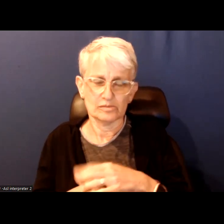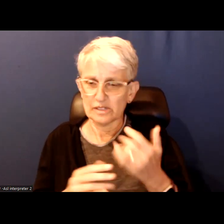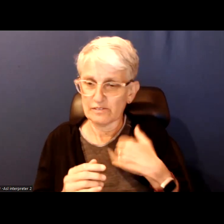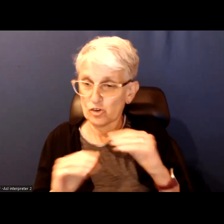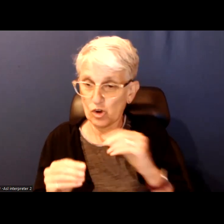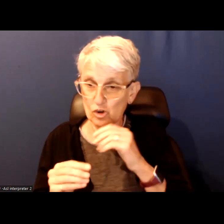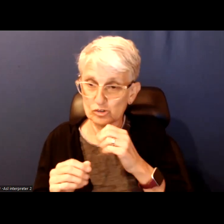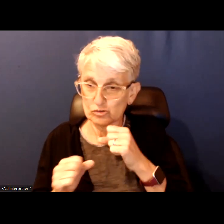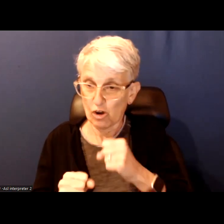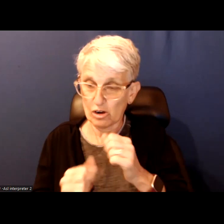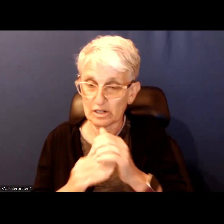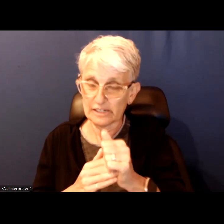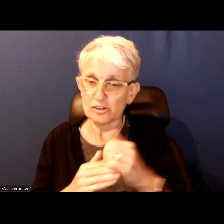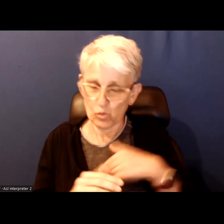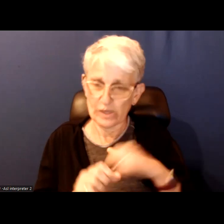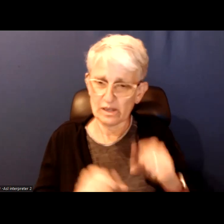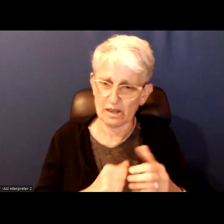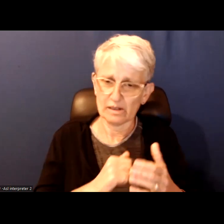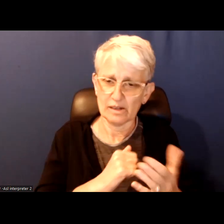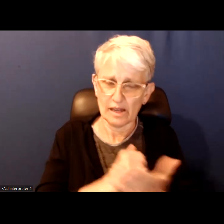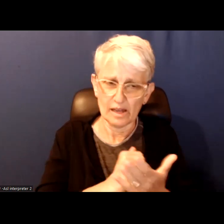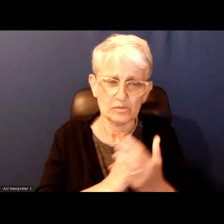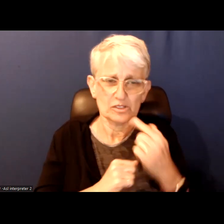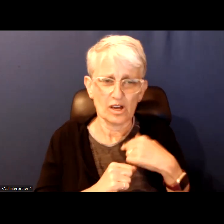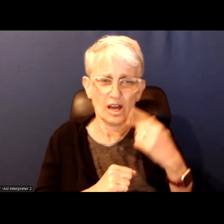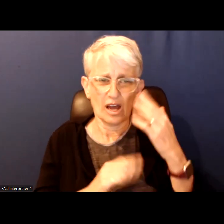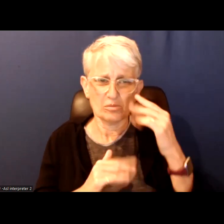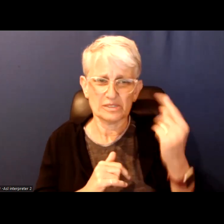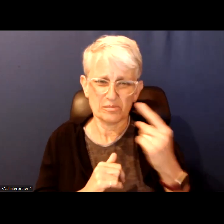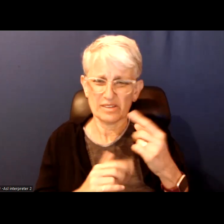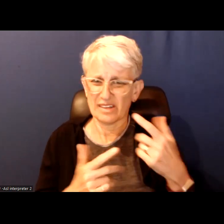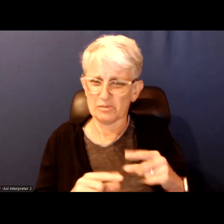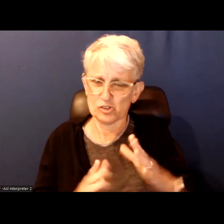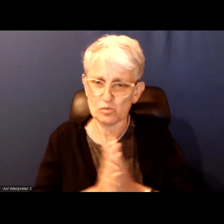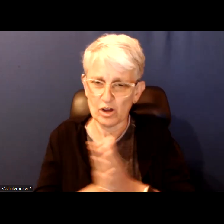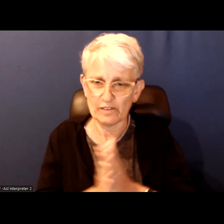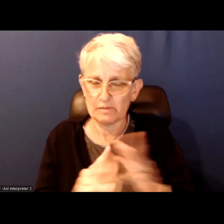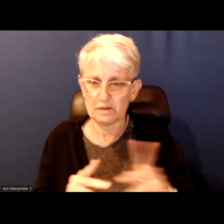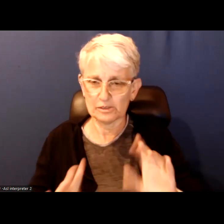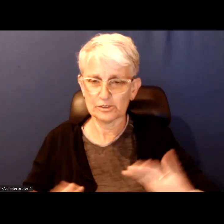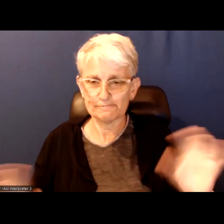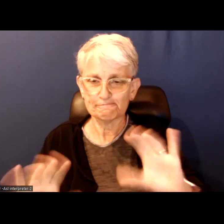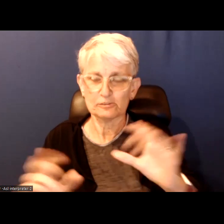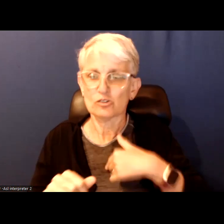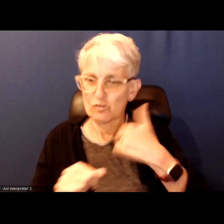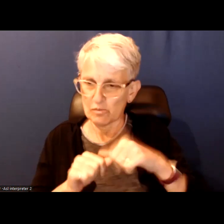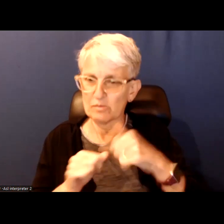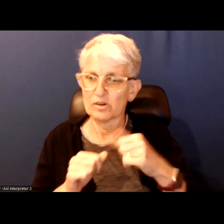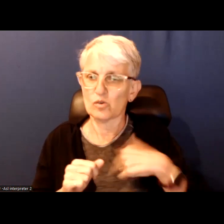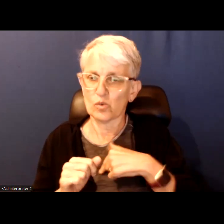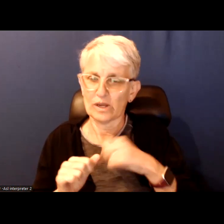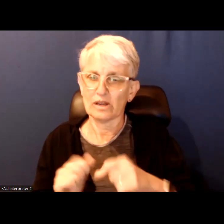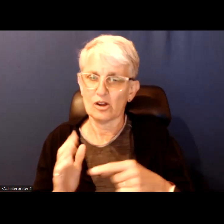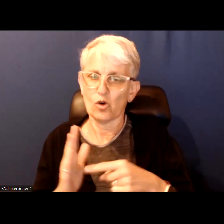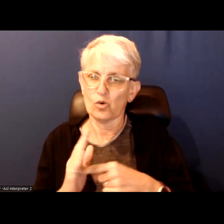So, I really hope that things happen to motivate people to remember that we all owe each other